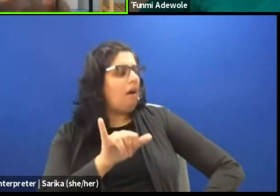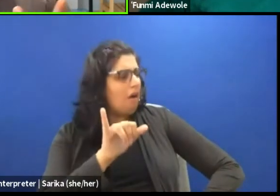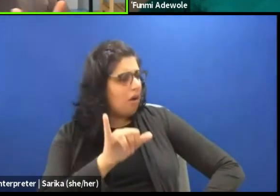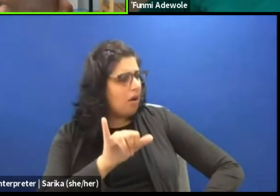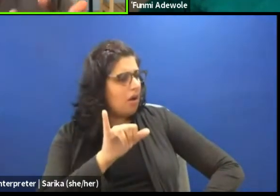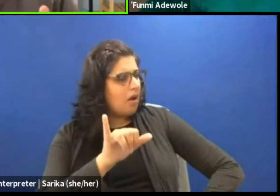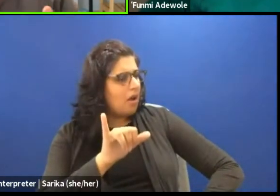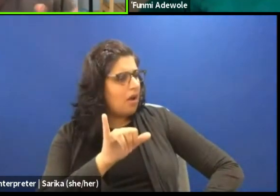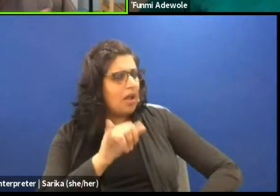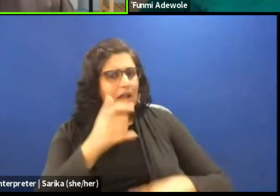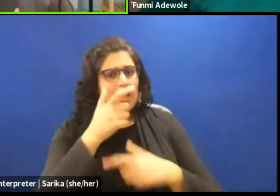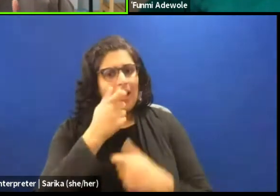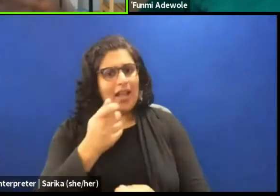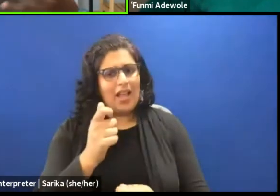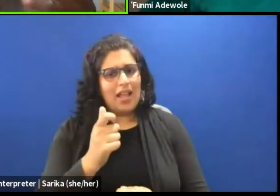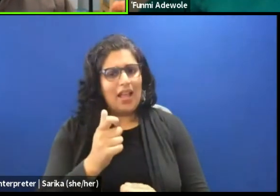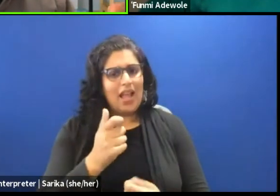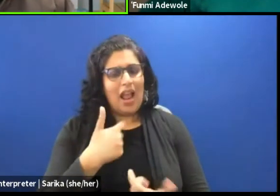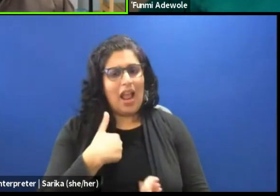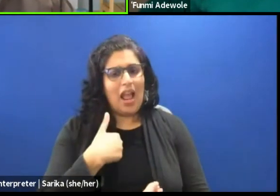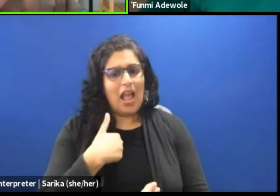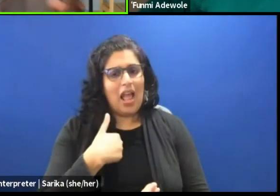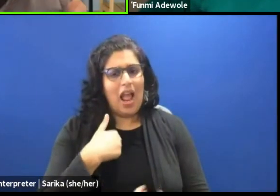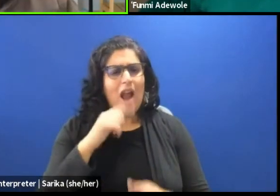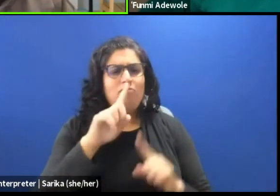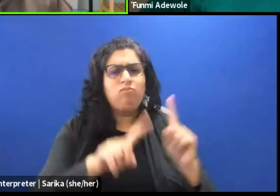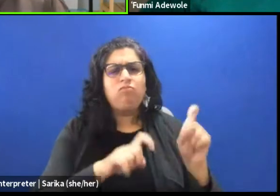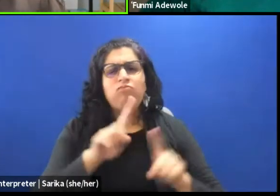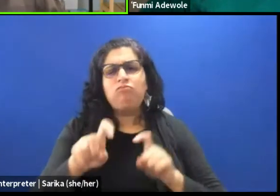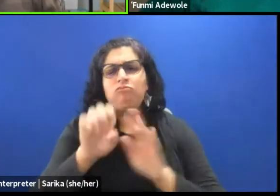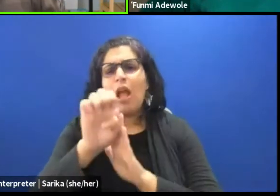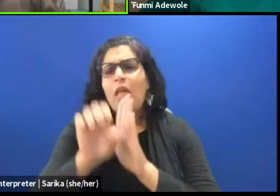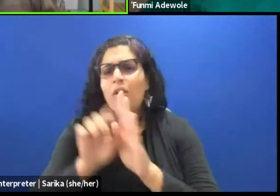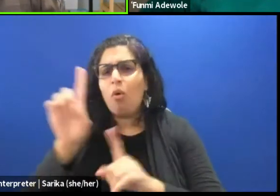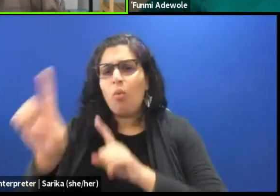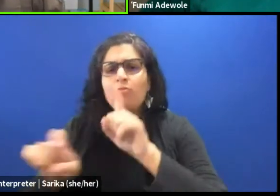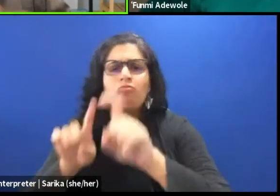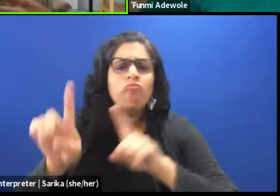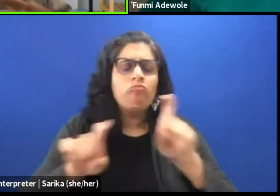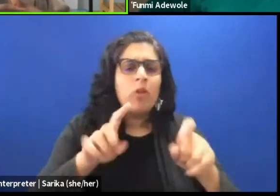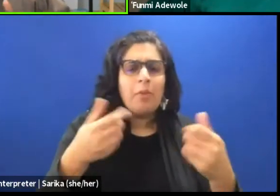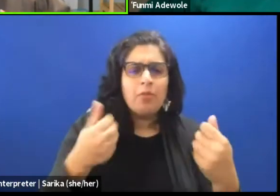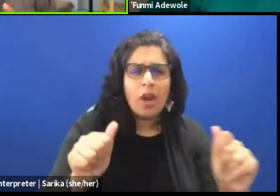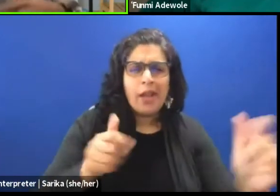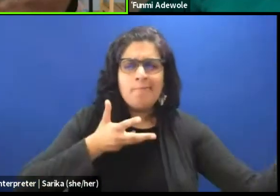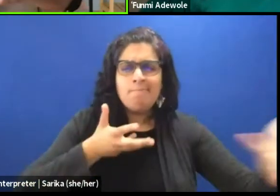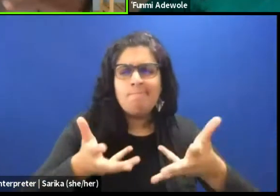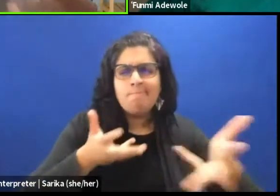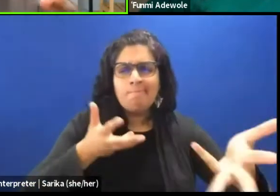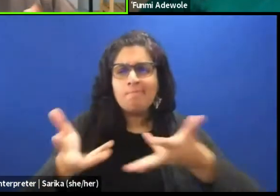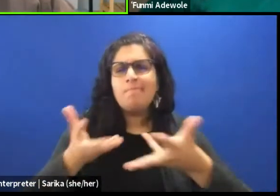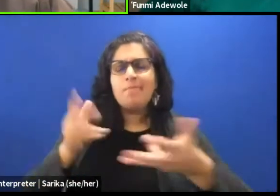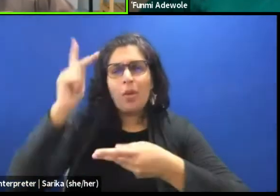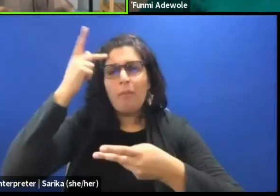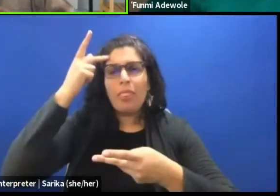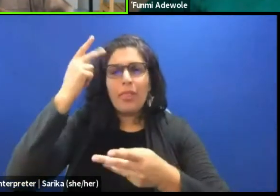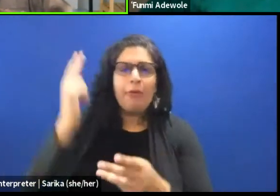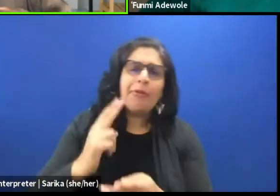I am asking all the ethical questions, I am trying to ensure that all the political